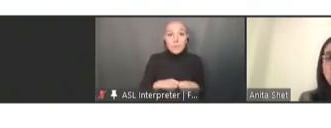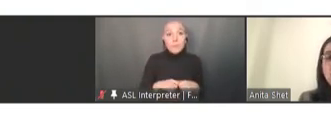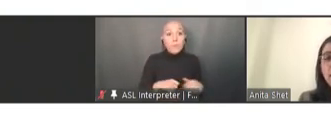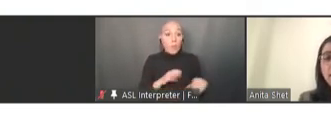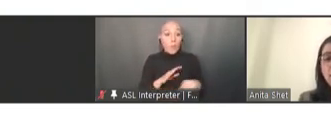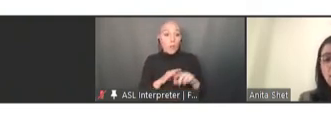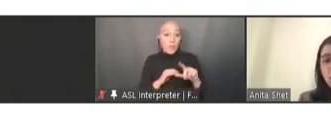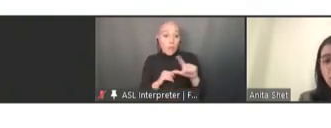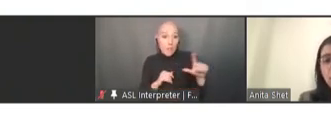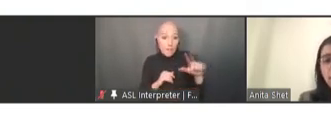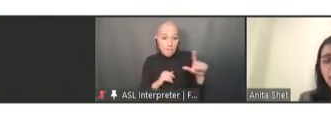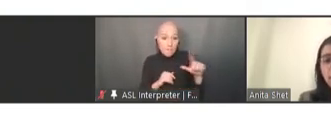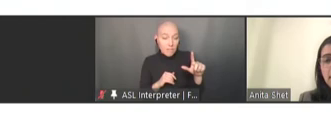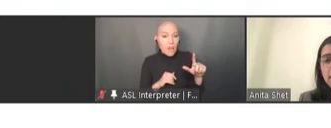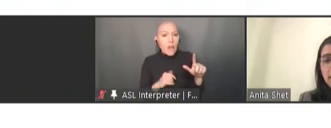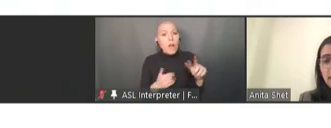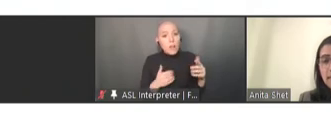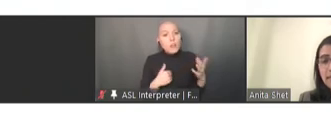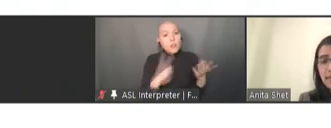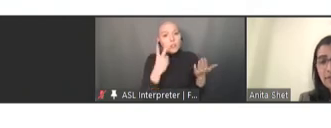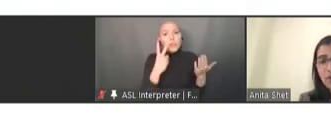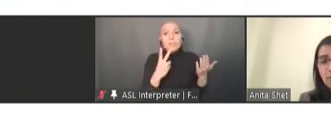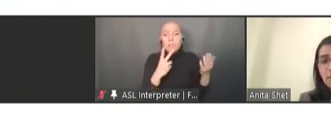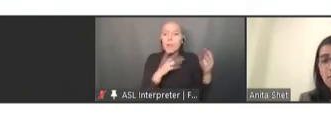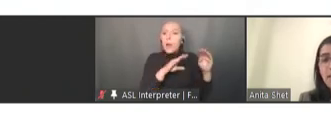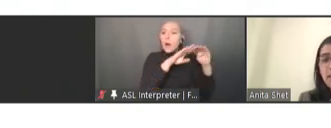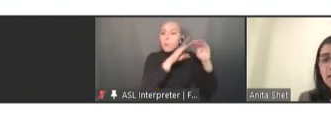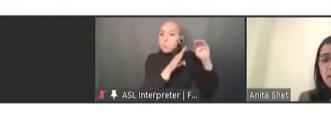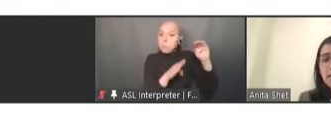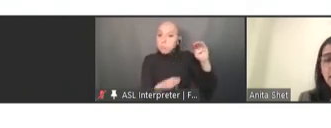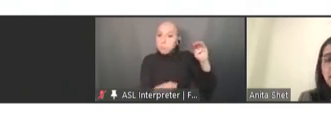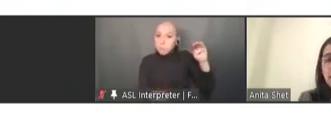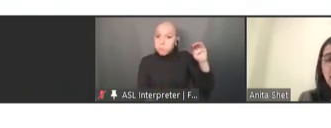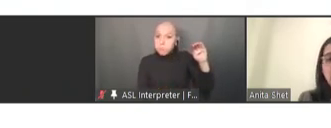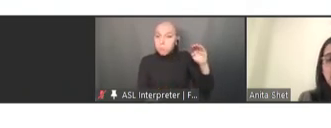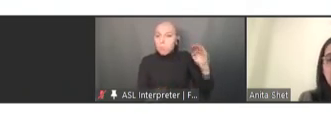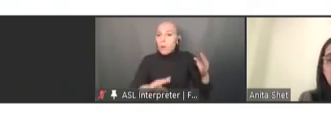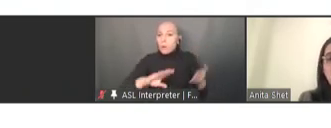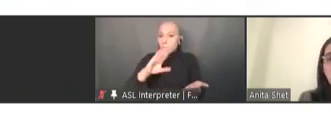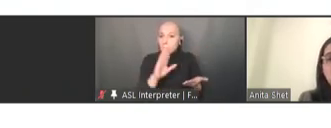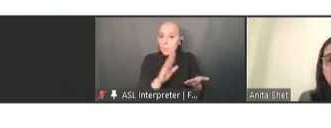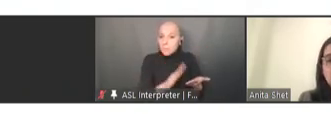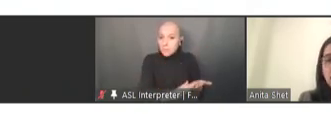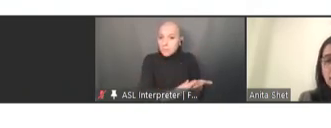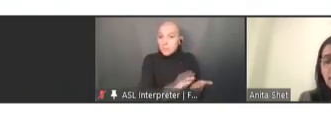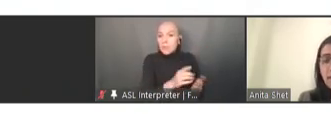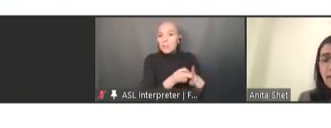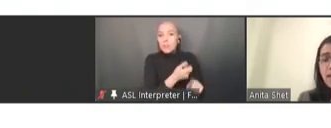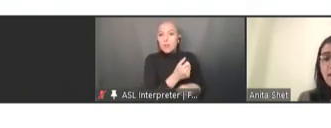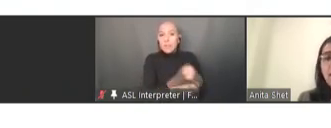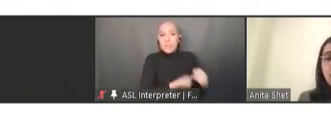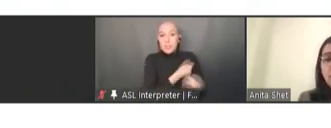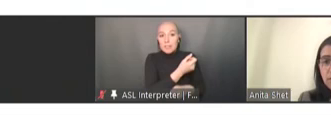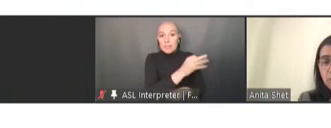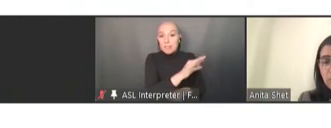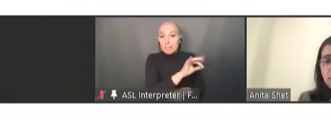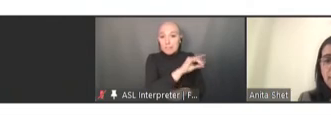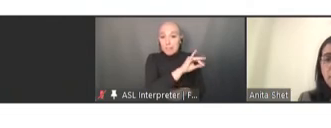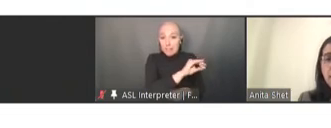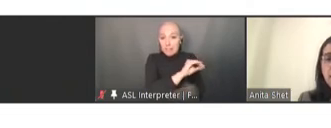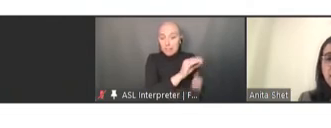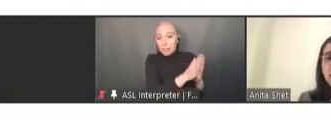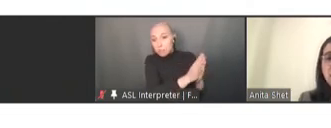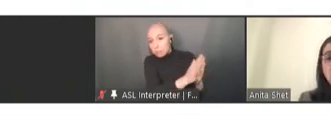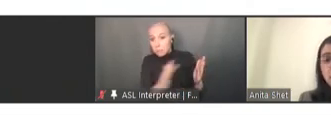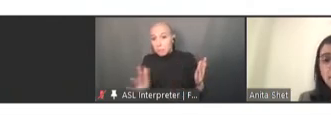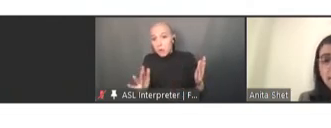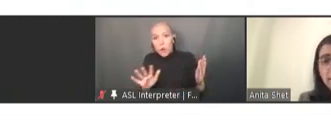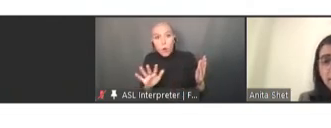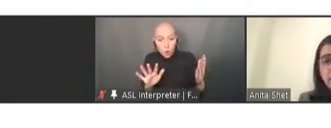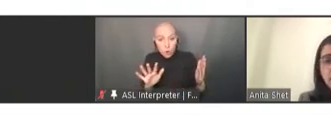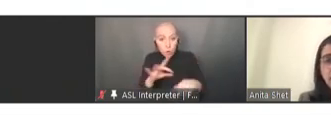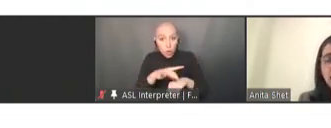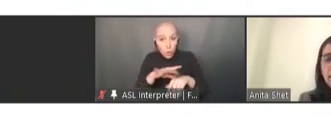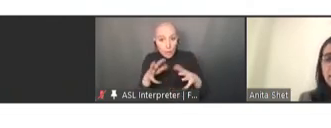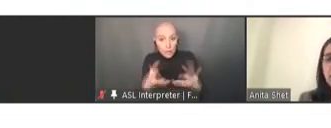nice drop in measles cases from 1980 onward, across the world. But in 2017, cases started